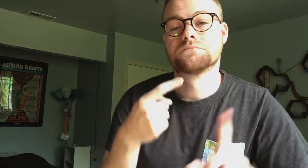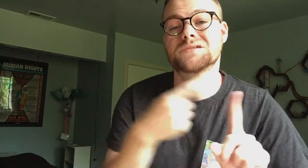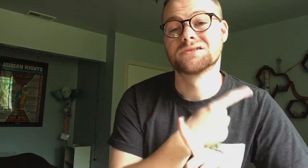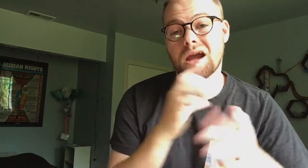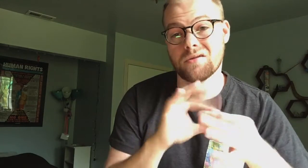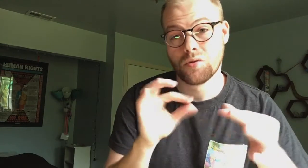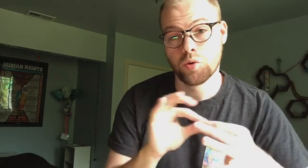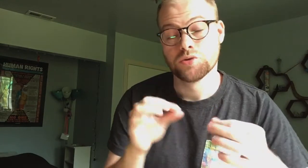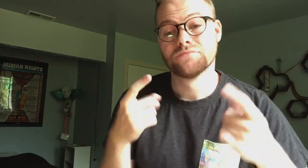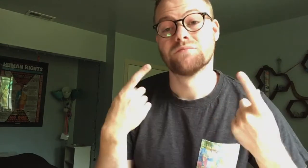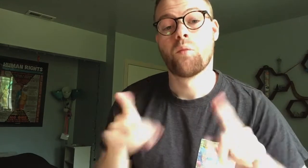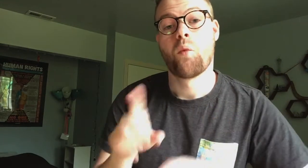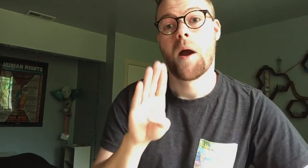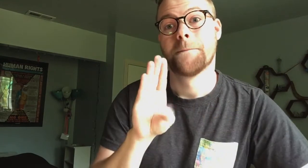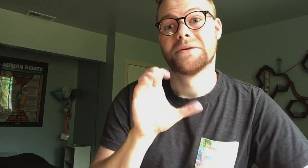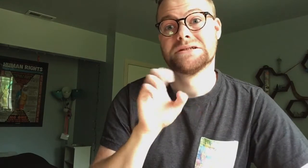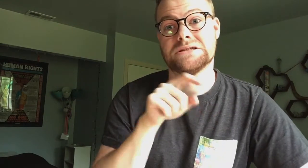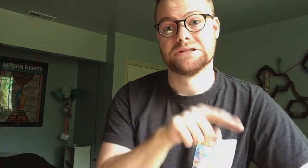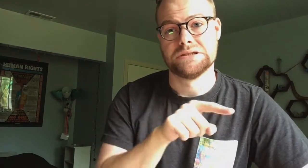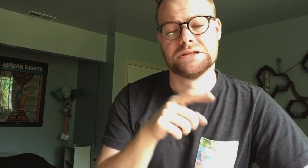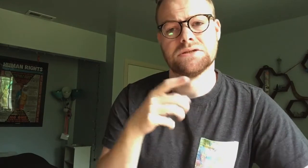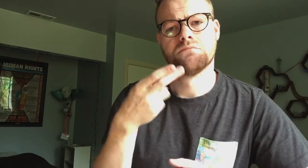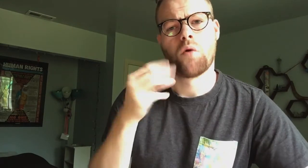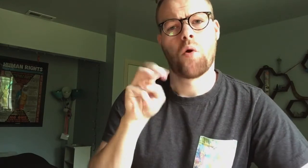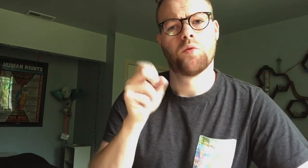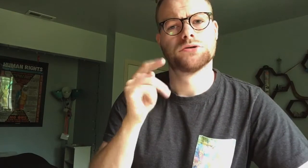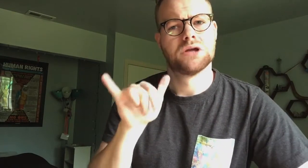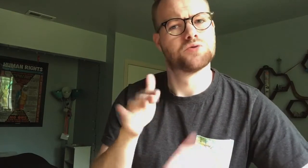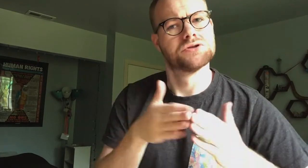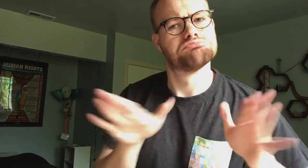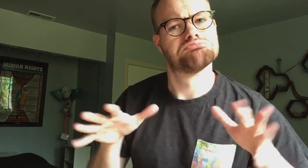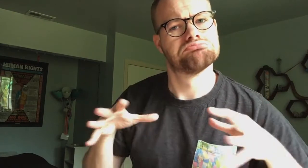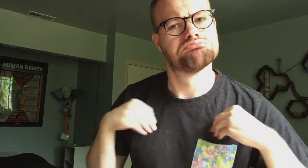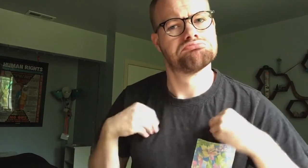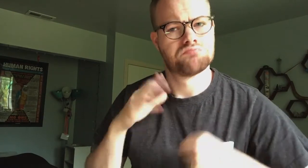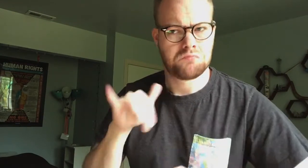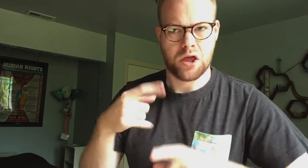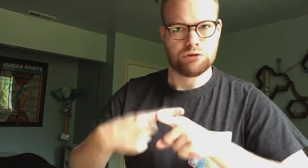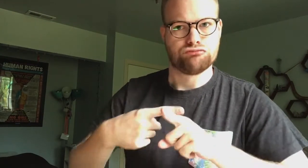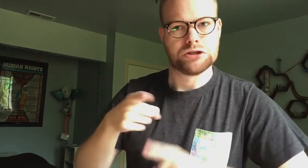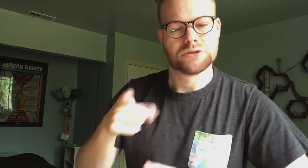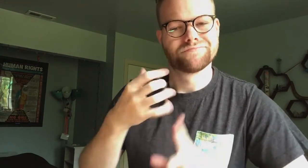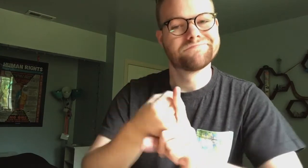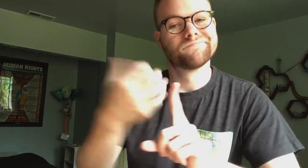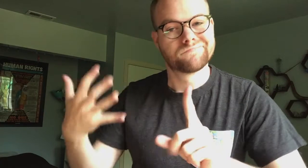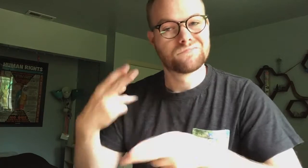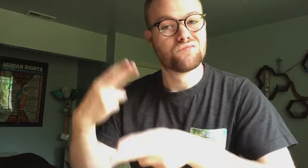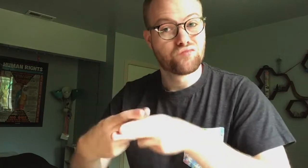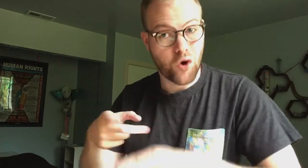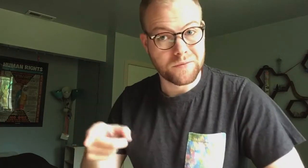Side note: While in BCE, homosexuality was generally accepted by the Greeks, and by extension, the Romans.